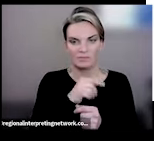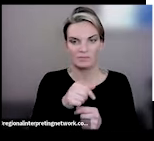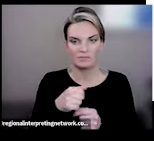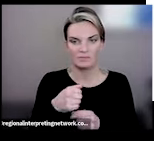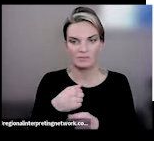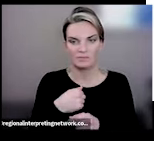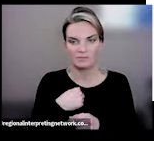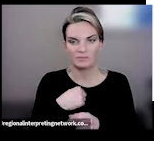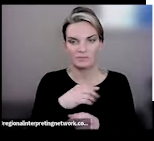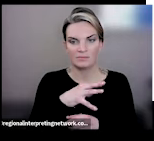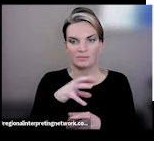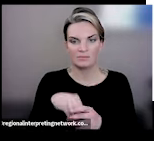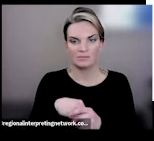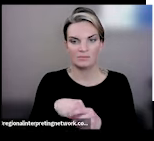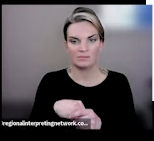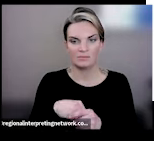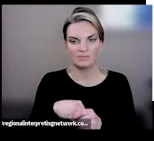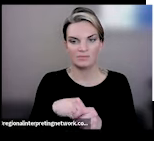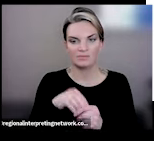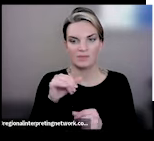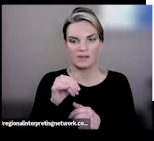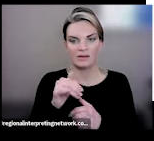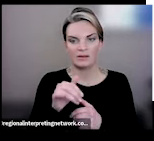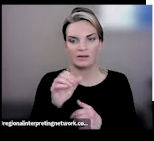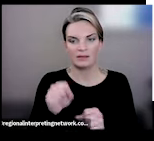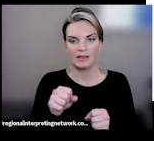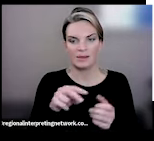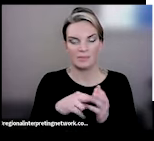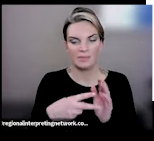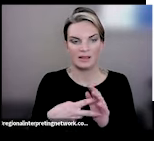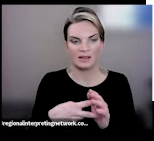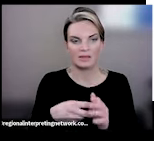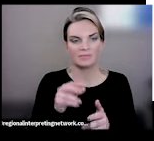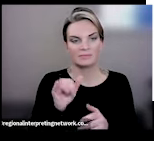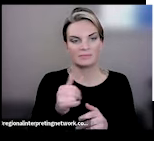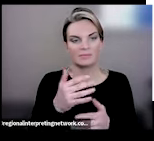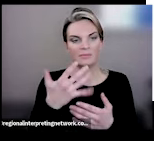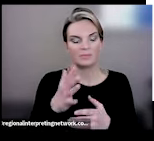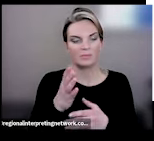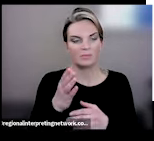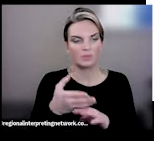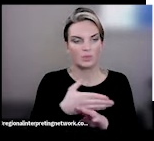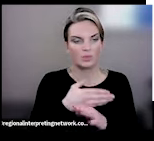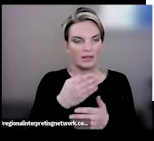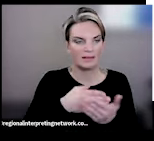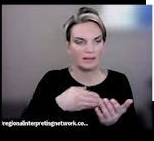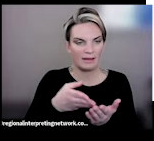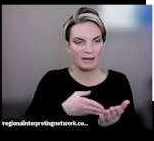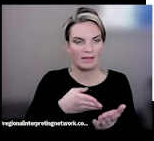the category with Twinkies, but it simply can mean pre-diced, precut veggies and fruit, pre-washed